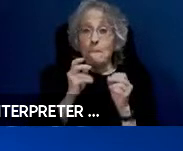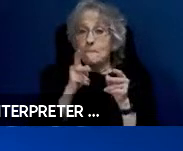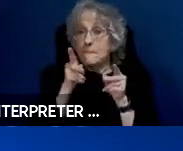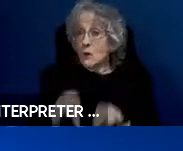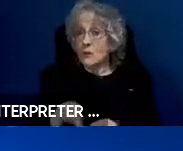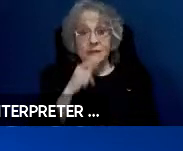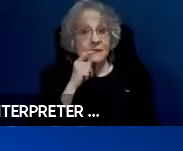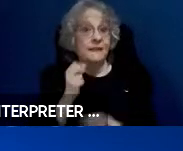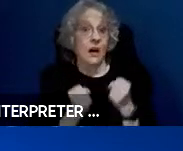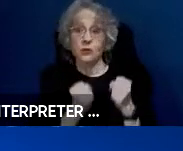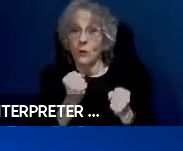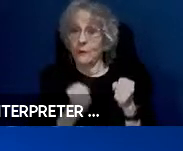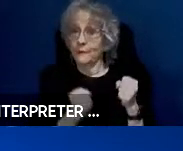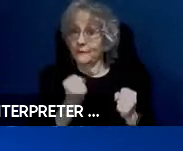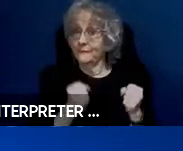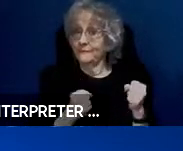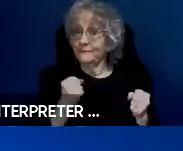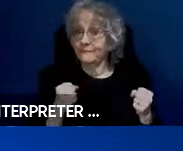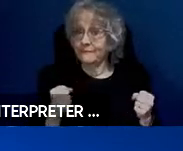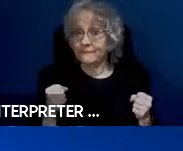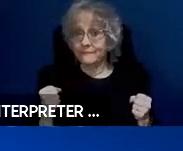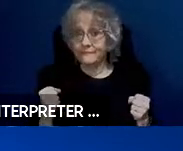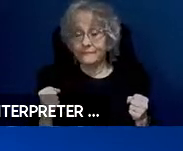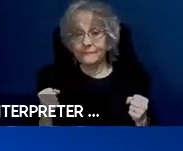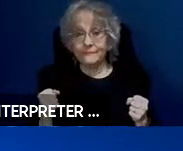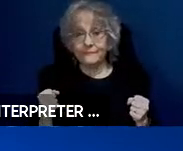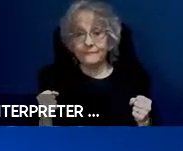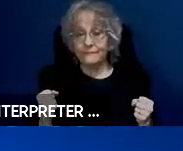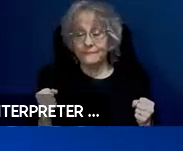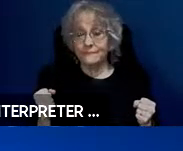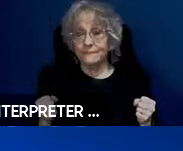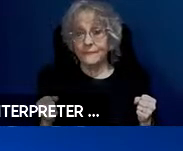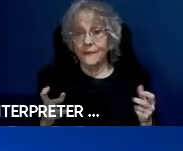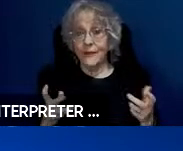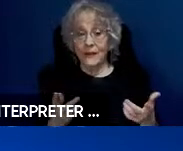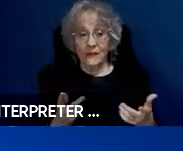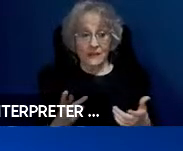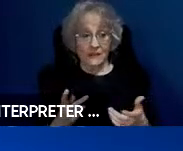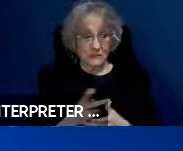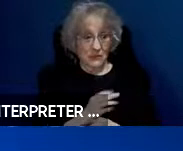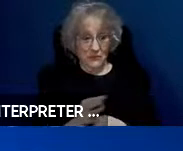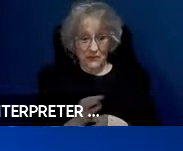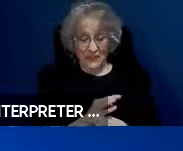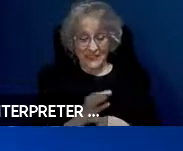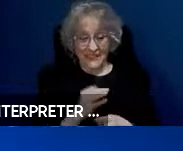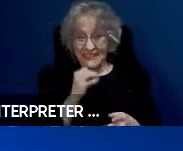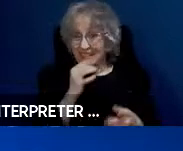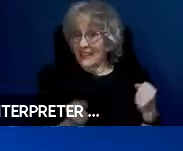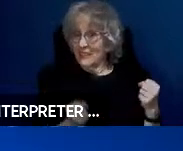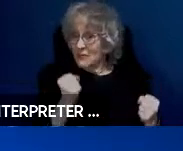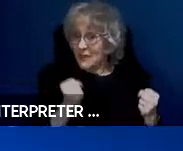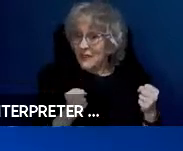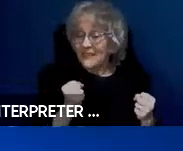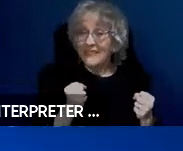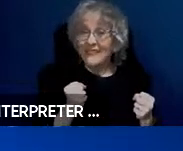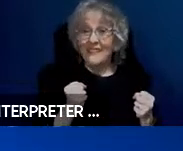Because you know, then the principal function isn't driving, it's going for a ride, right?